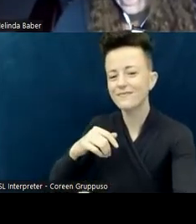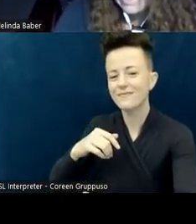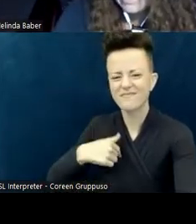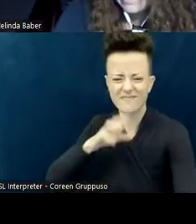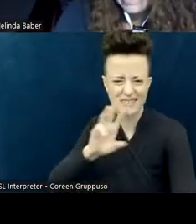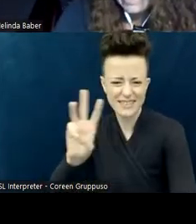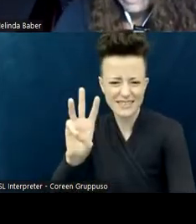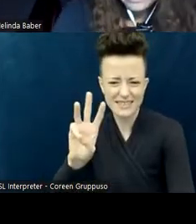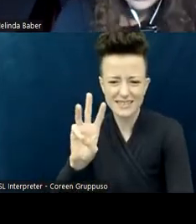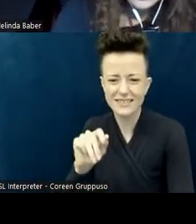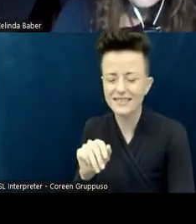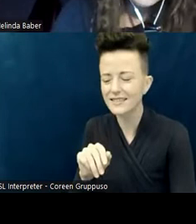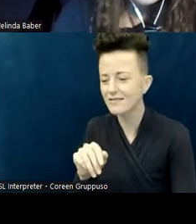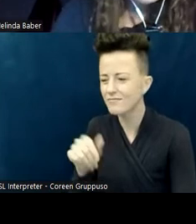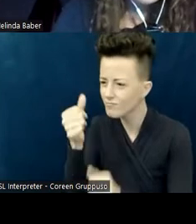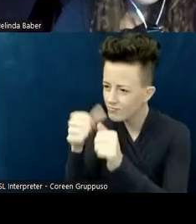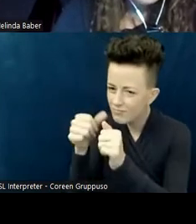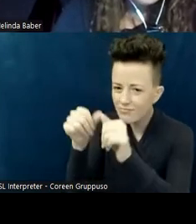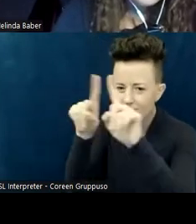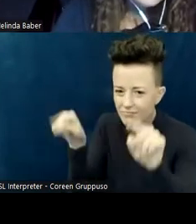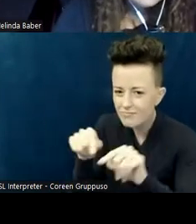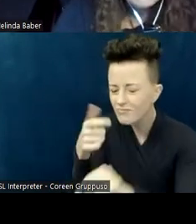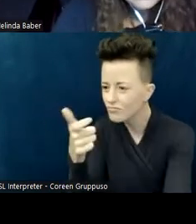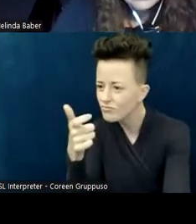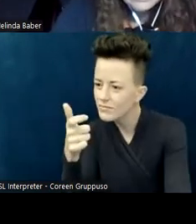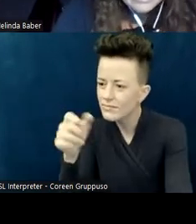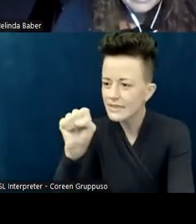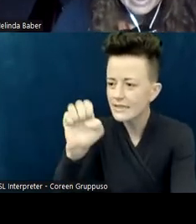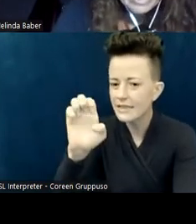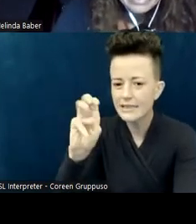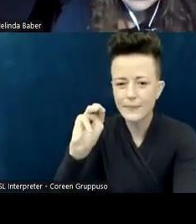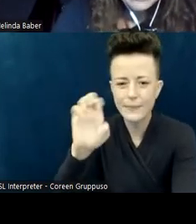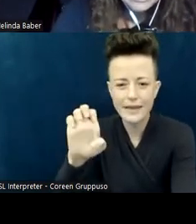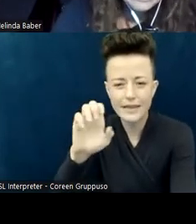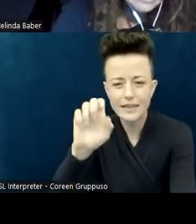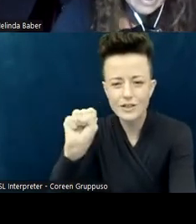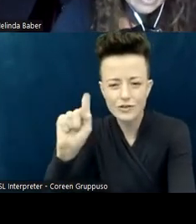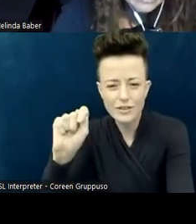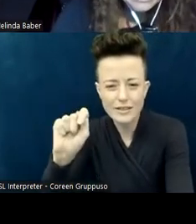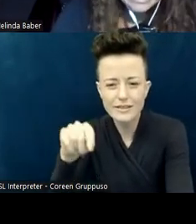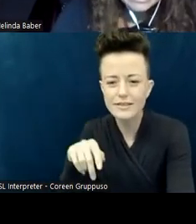they were teaching young kids about categories and differences;